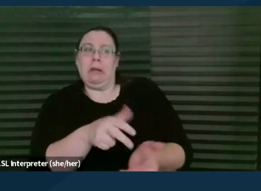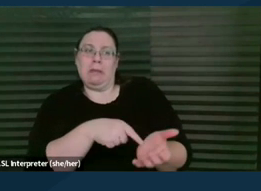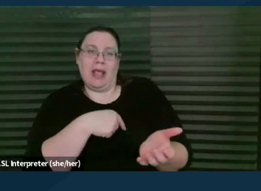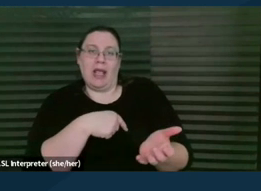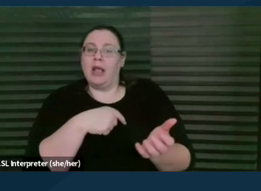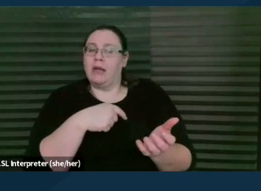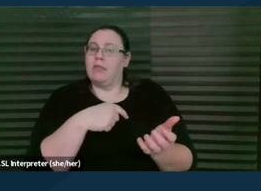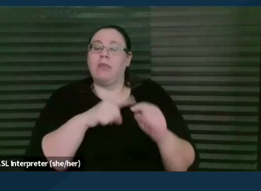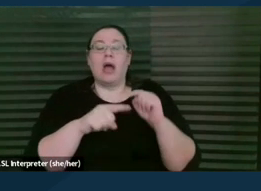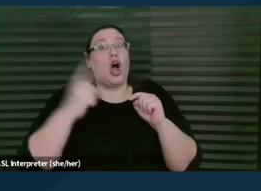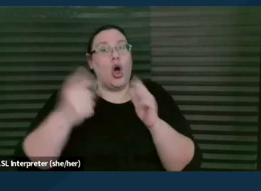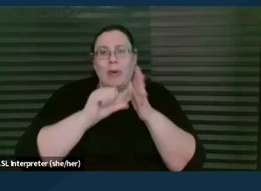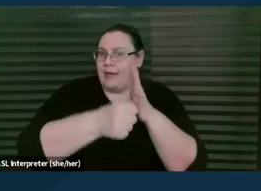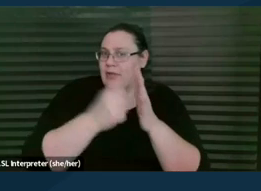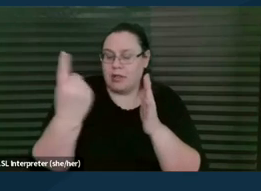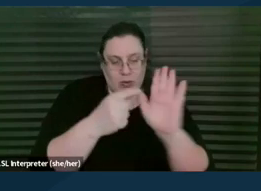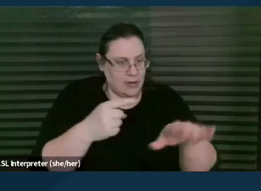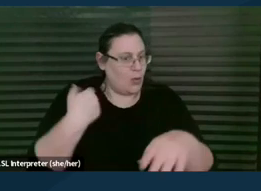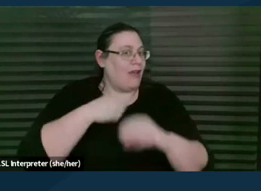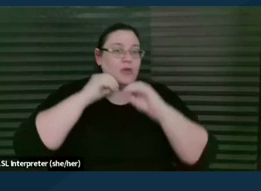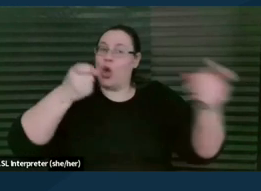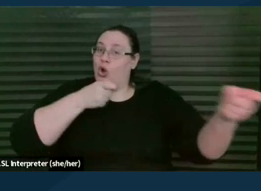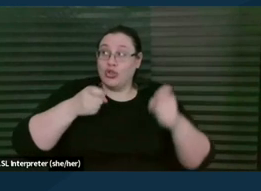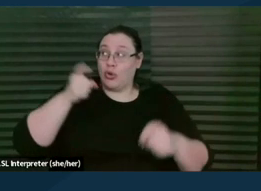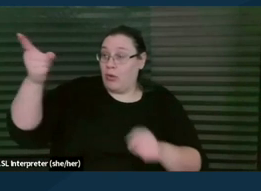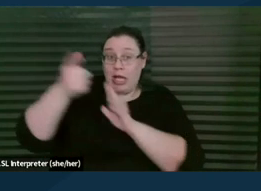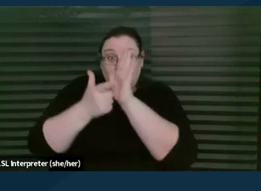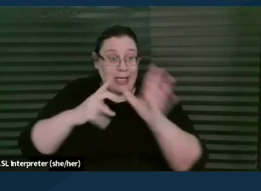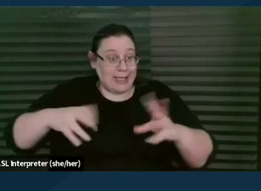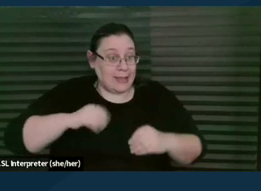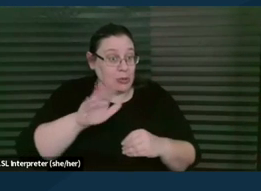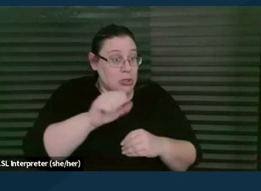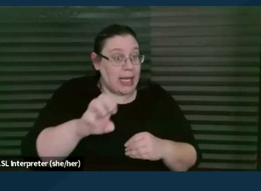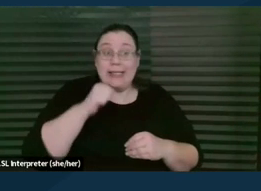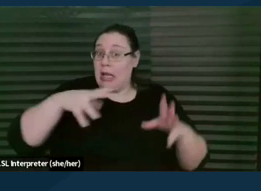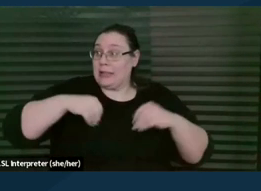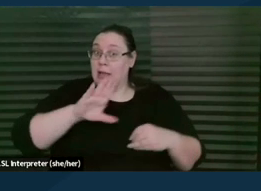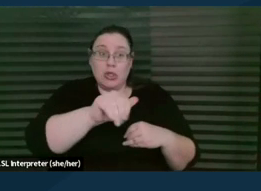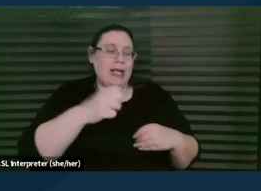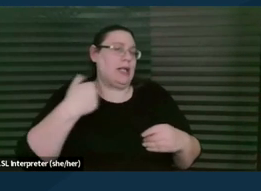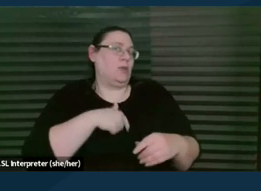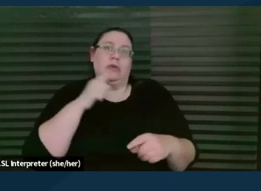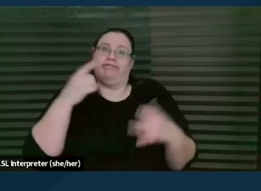over whether any particular attorney will take their case. And so, you know, it's important to again, to set that boundary.